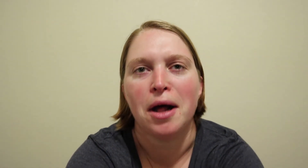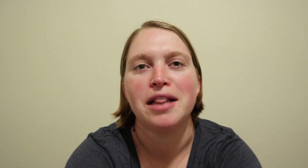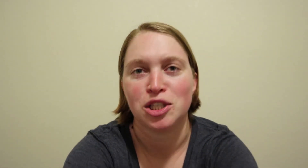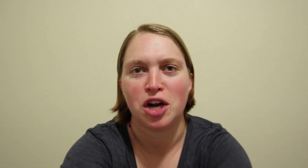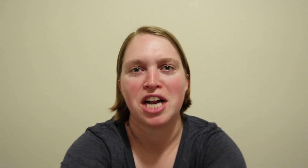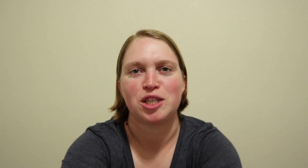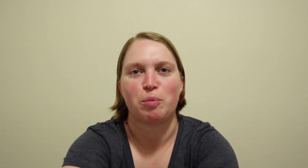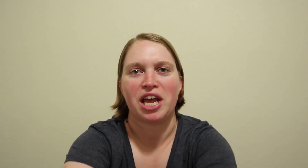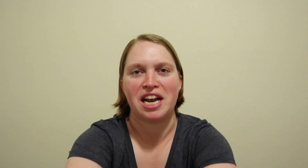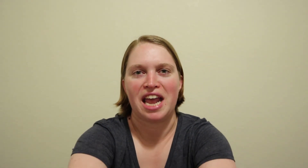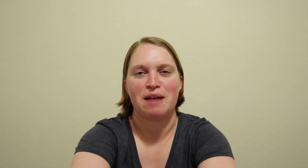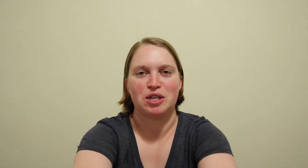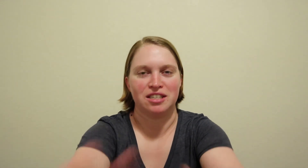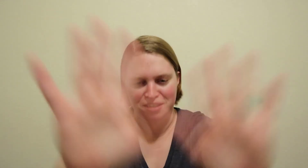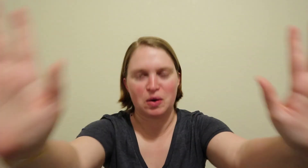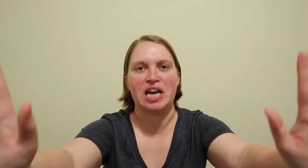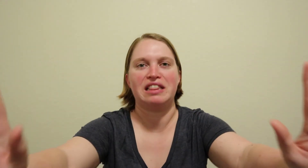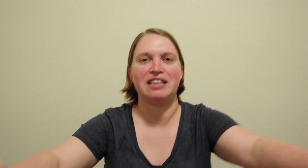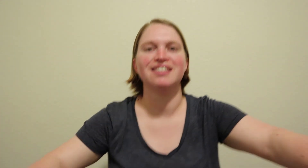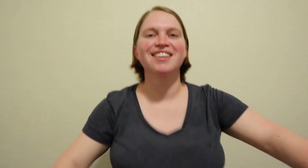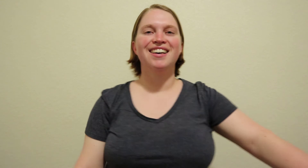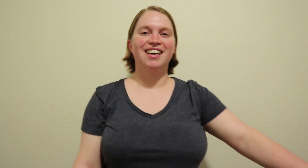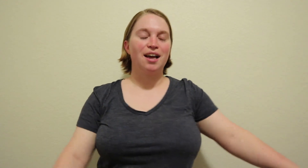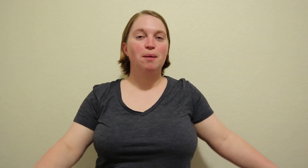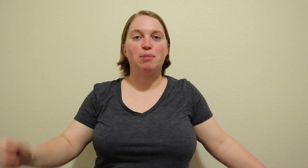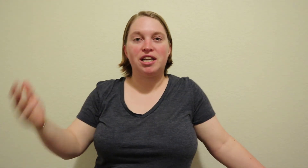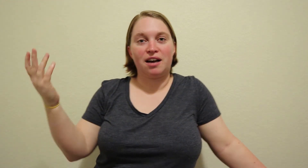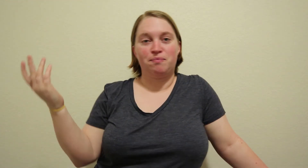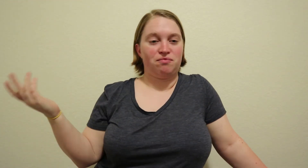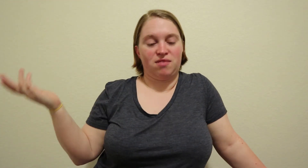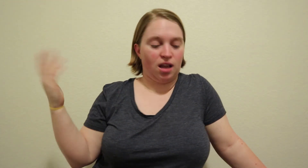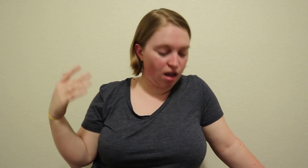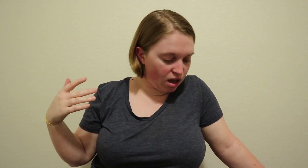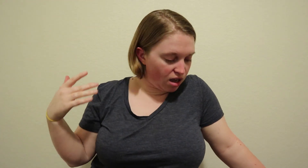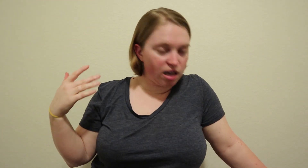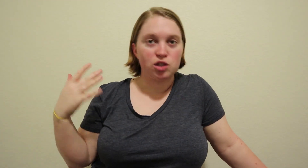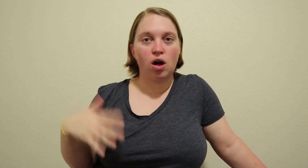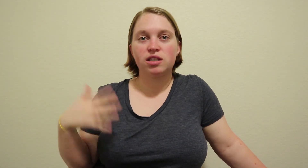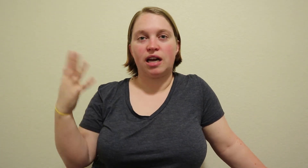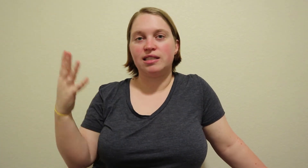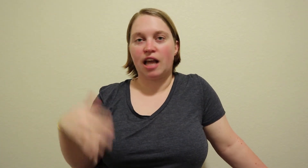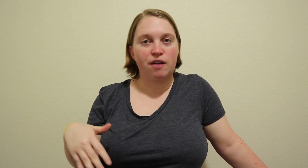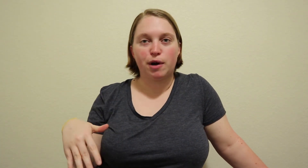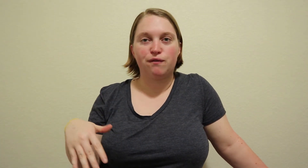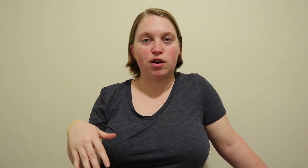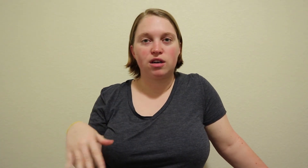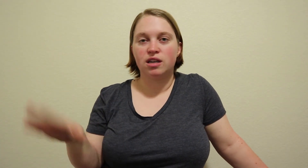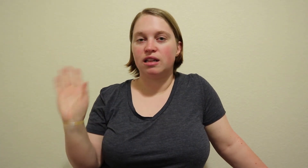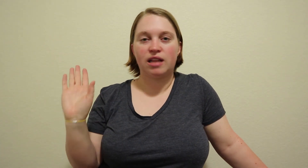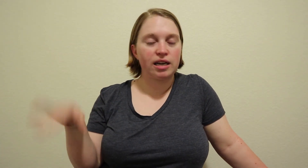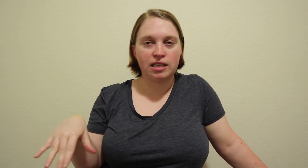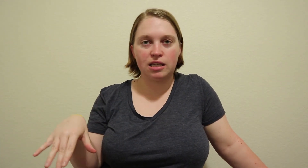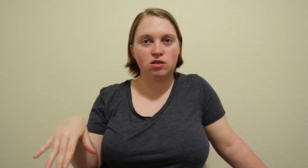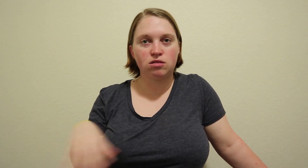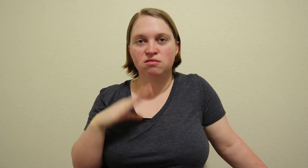Let's try not to break any camera or anything but yeah As long as I stay off my foot, let it heal